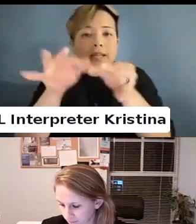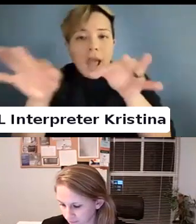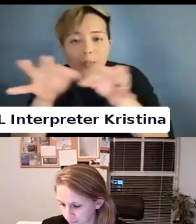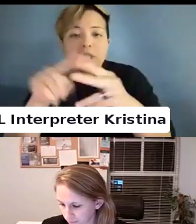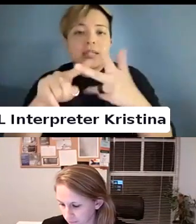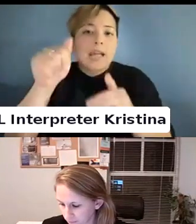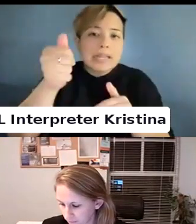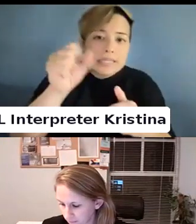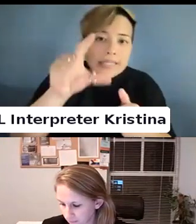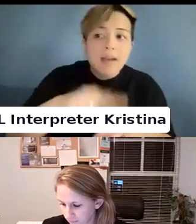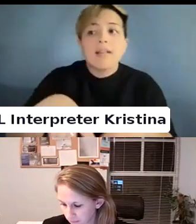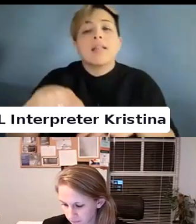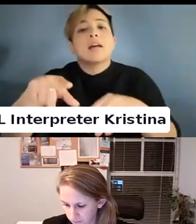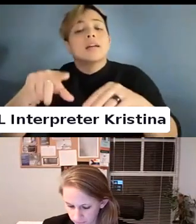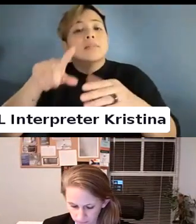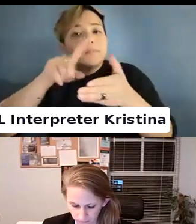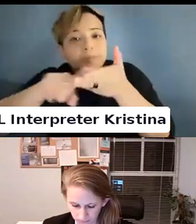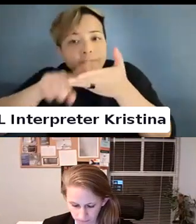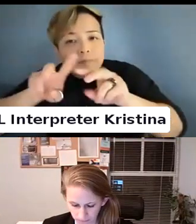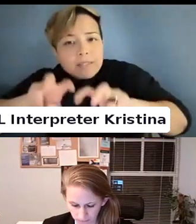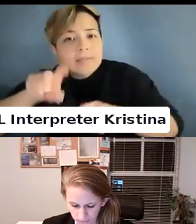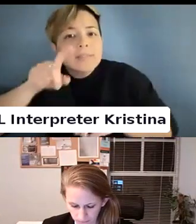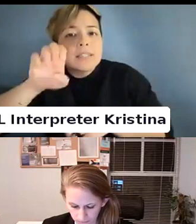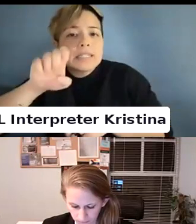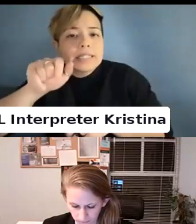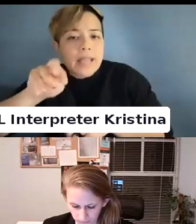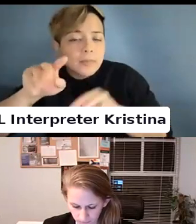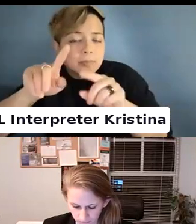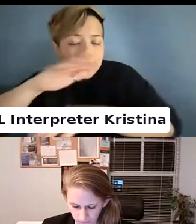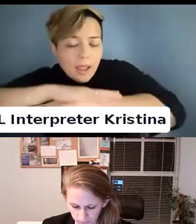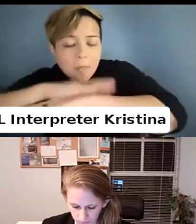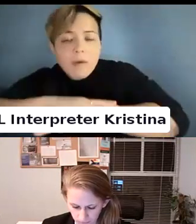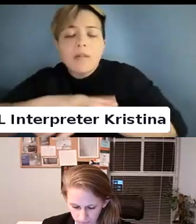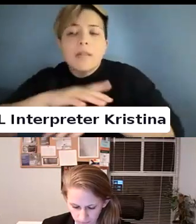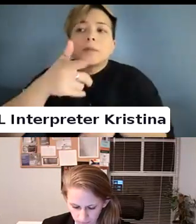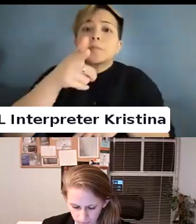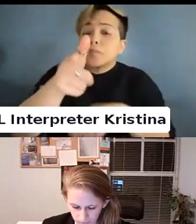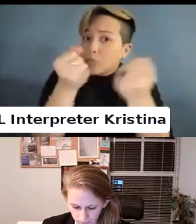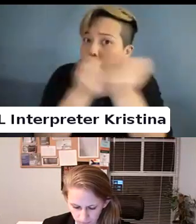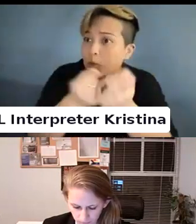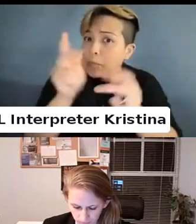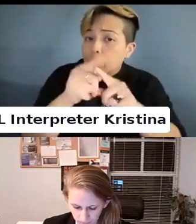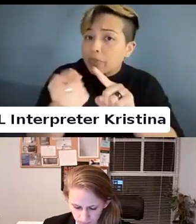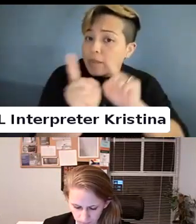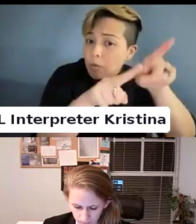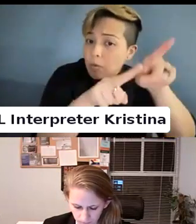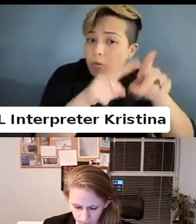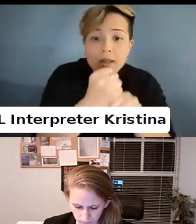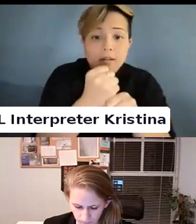tables. Some people, you support people when they care.